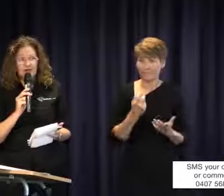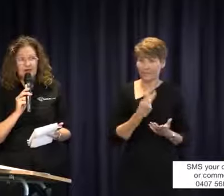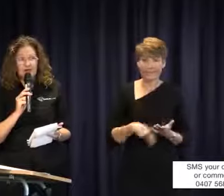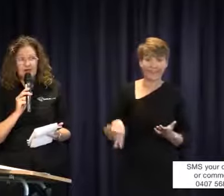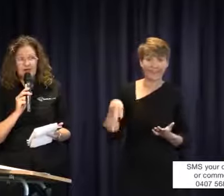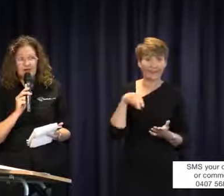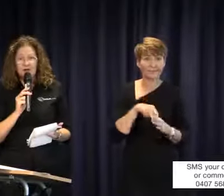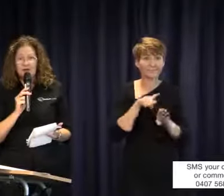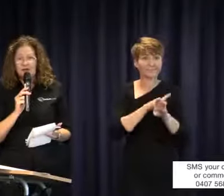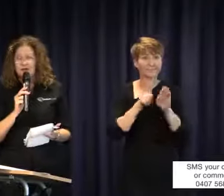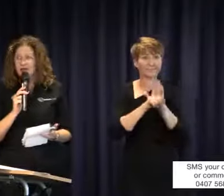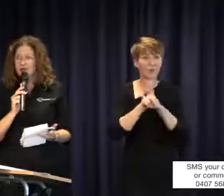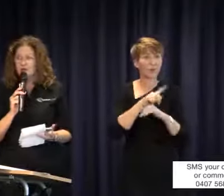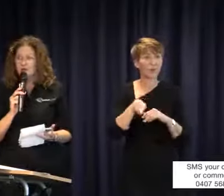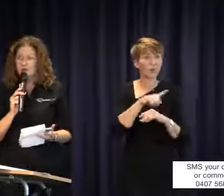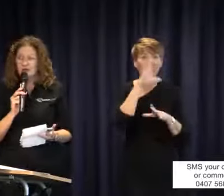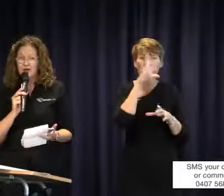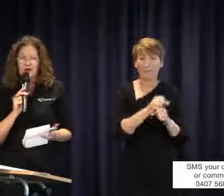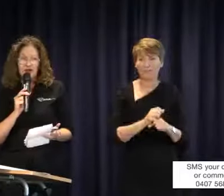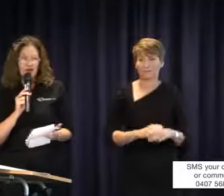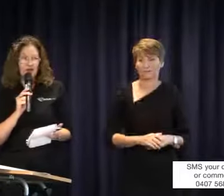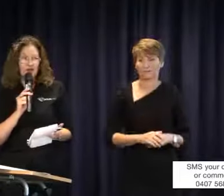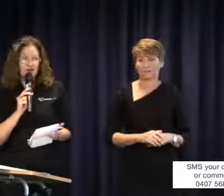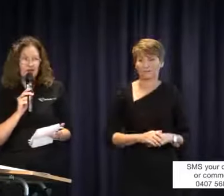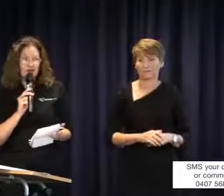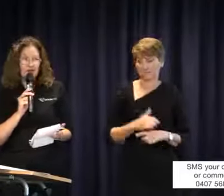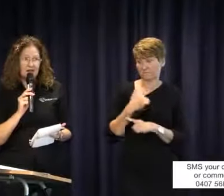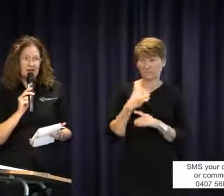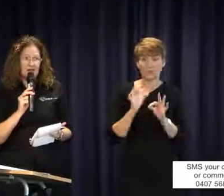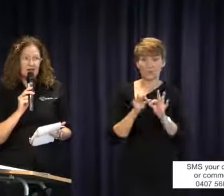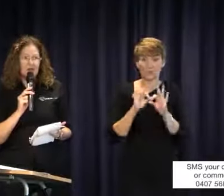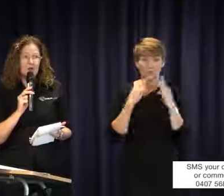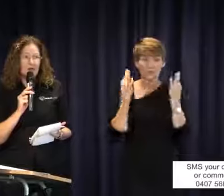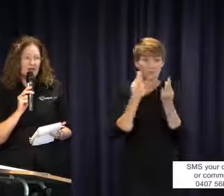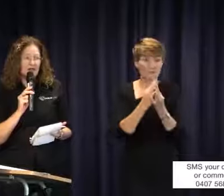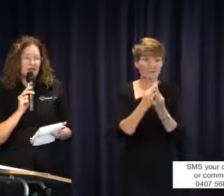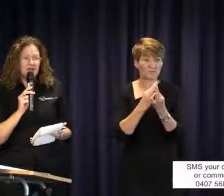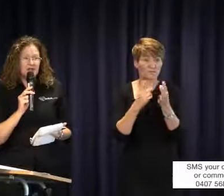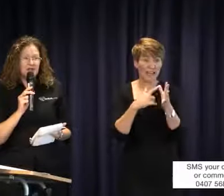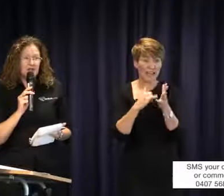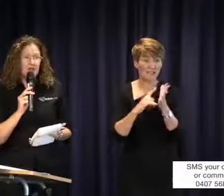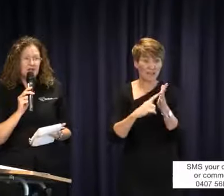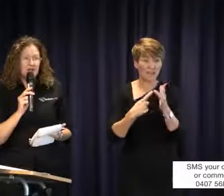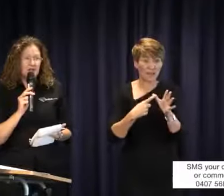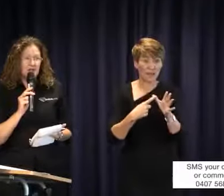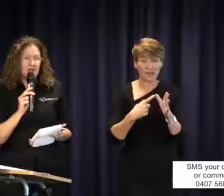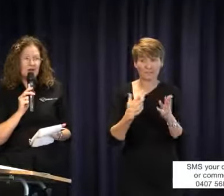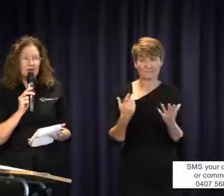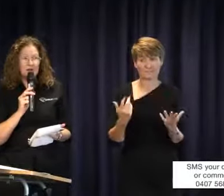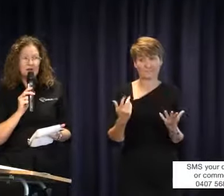in. Unfortunately as the interpreter organisation ASLIA, we would be seen as trying to push